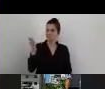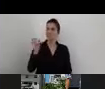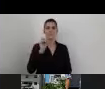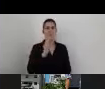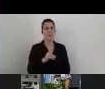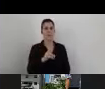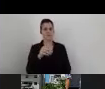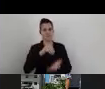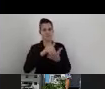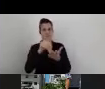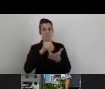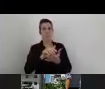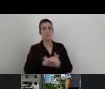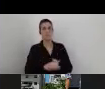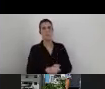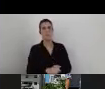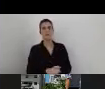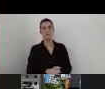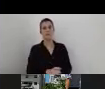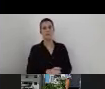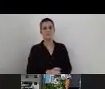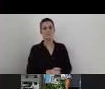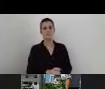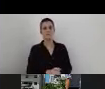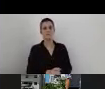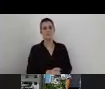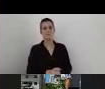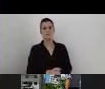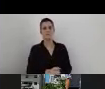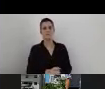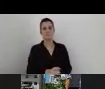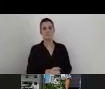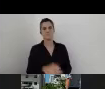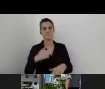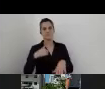Sorry, I'm not at